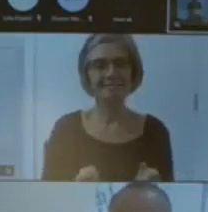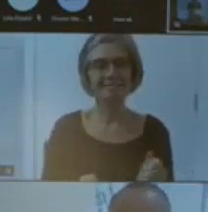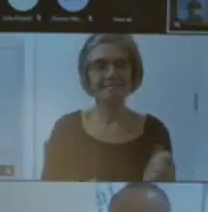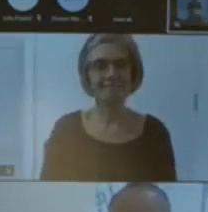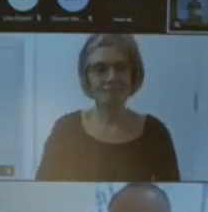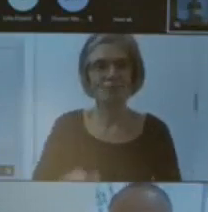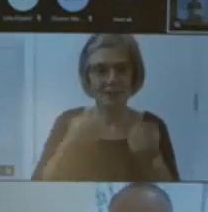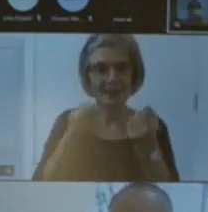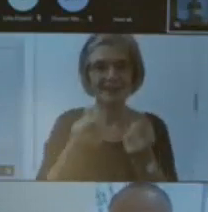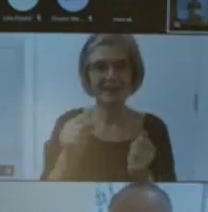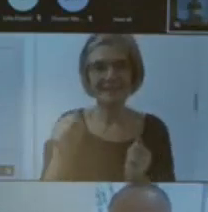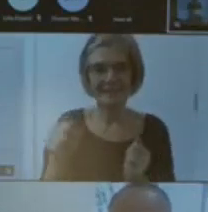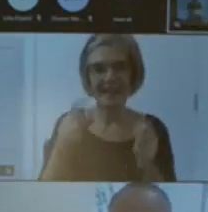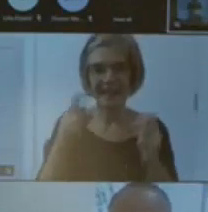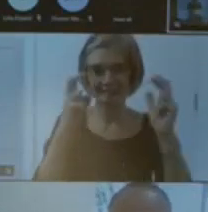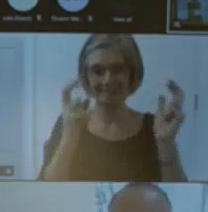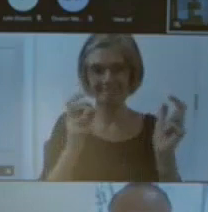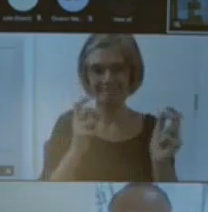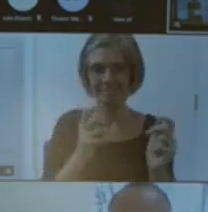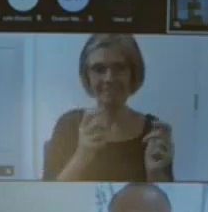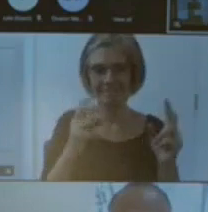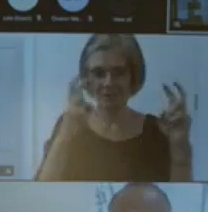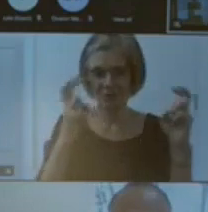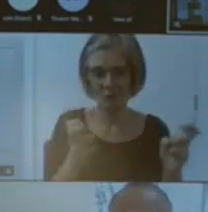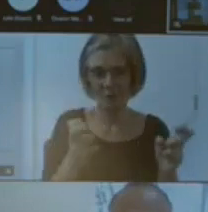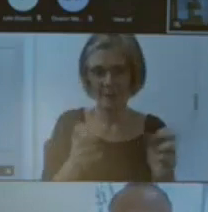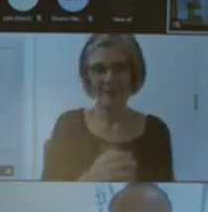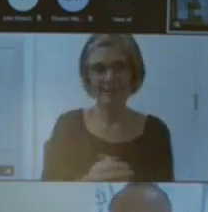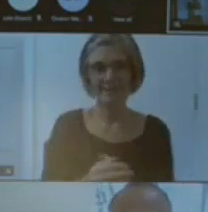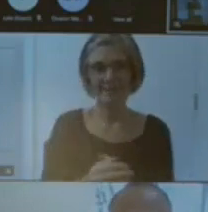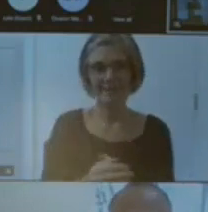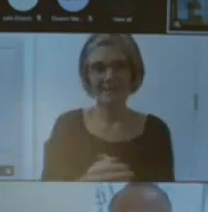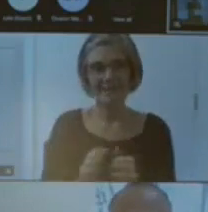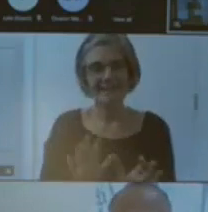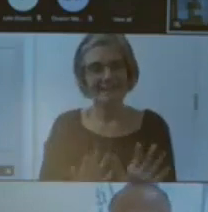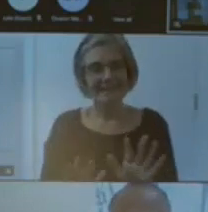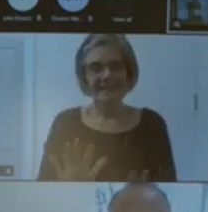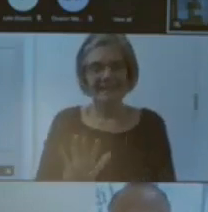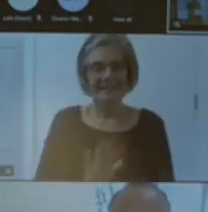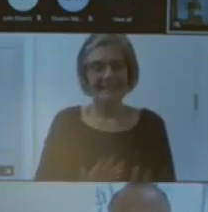hesitations volunteering in the sector generally just because we're an underfunded sector and also